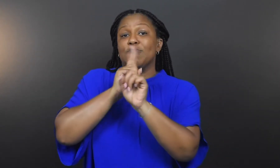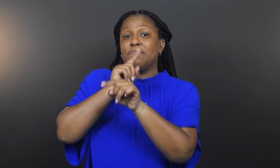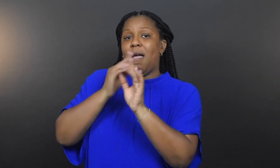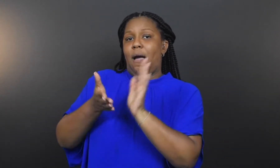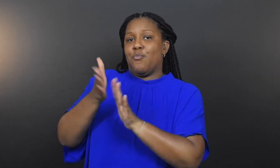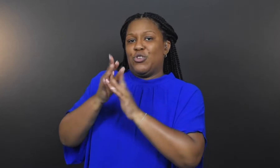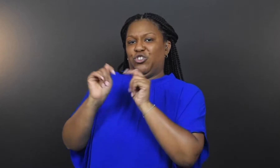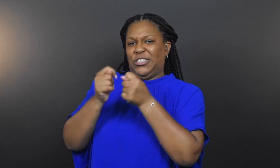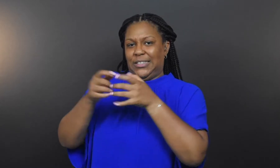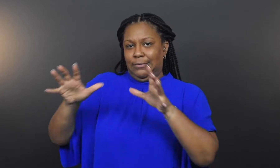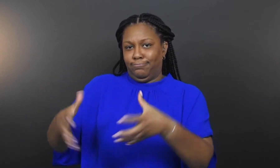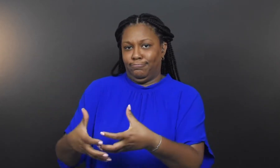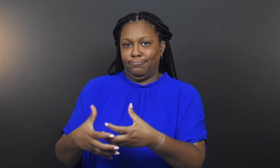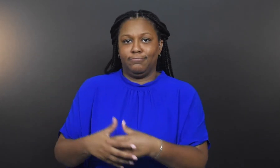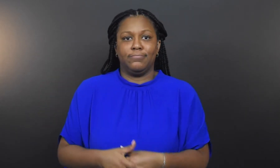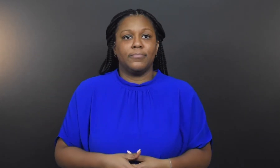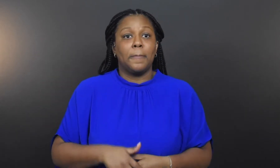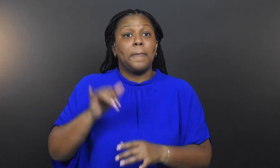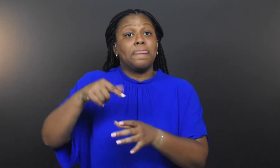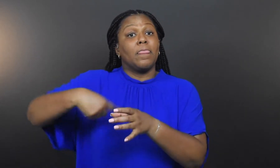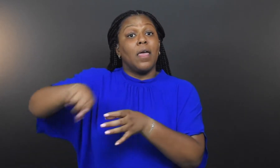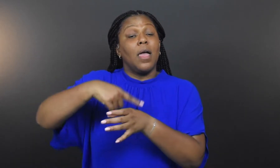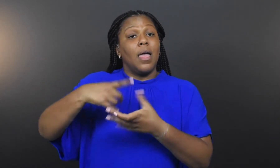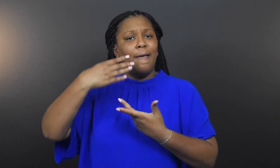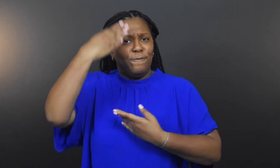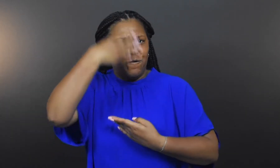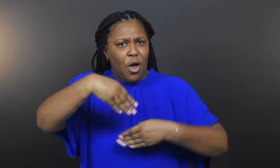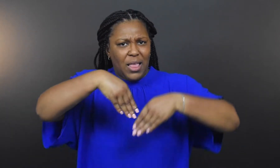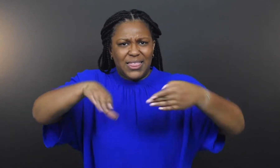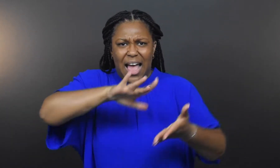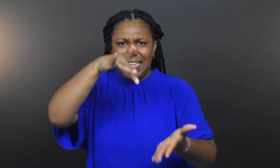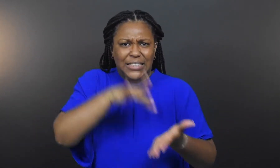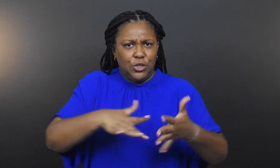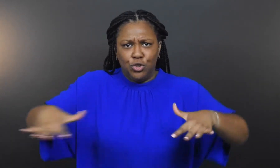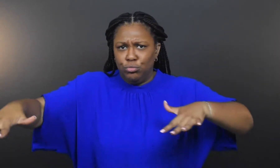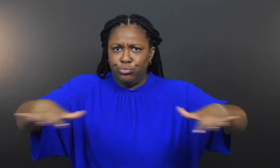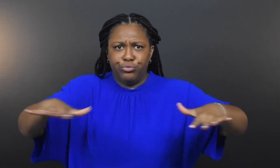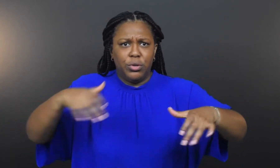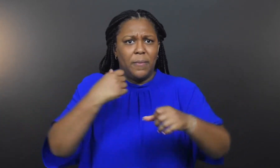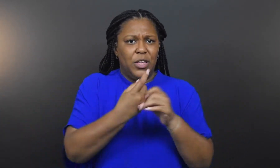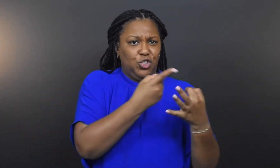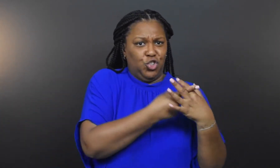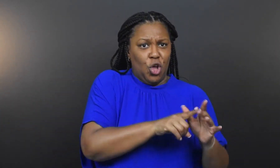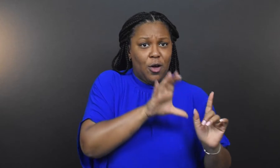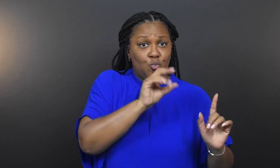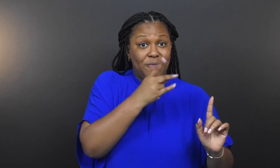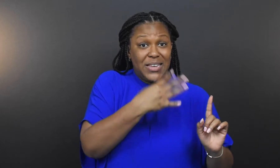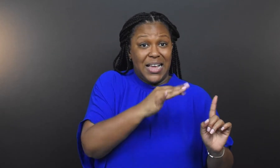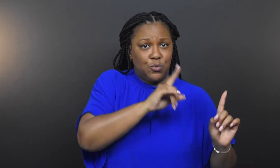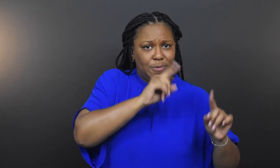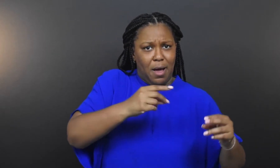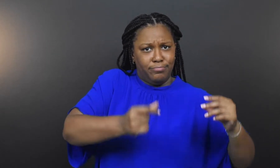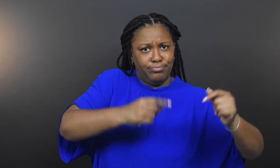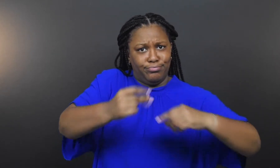Specialist with the Response Operations Team, where he was front and center at the start of the COVID-19 response.